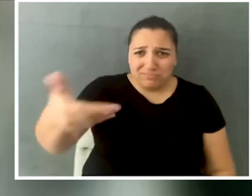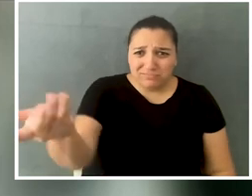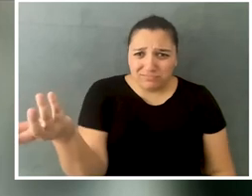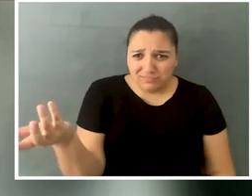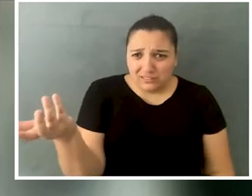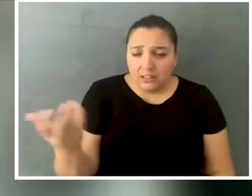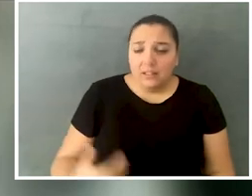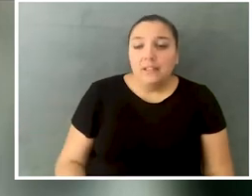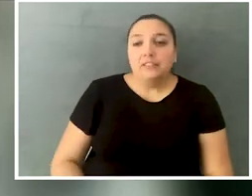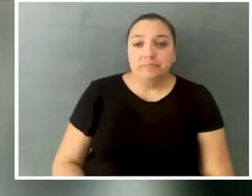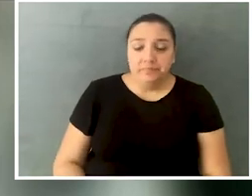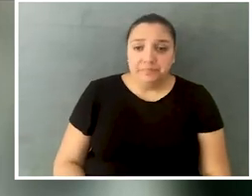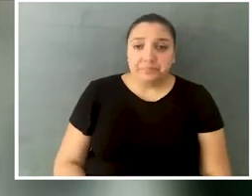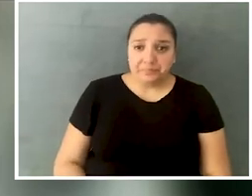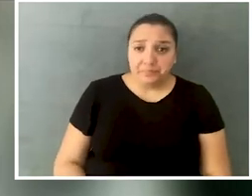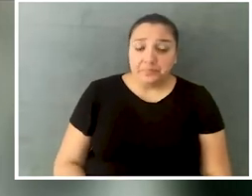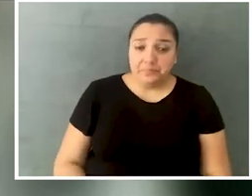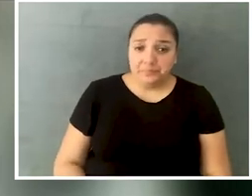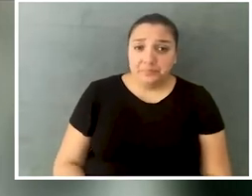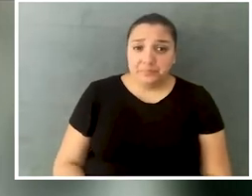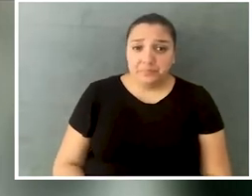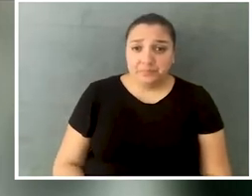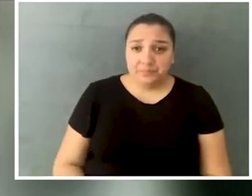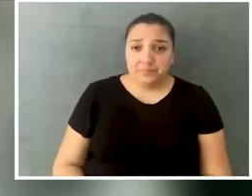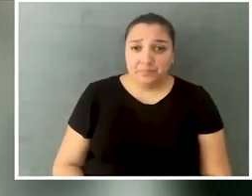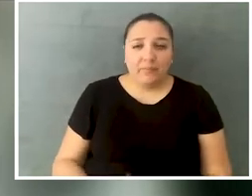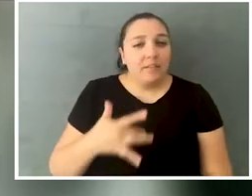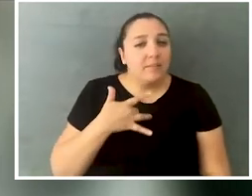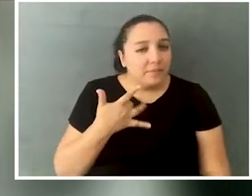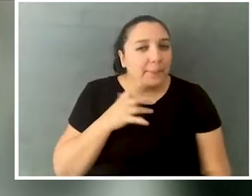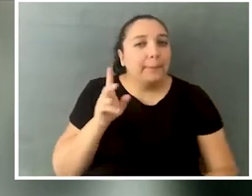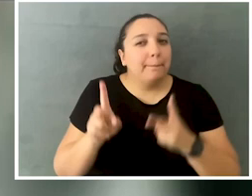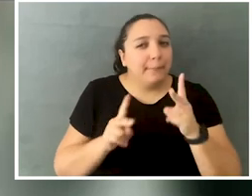and I think that that's something that people need to be very conscious of